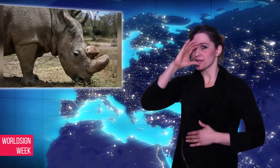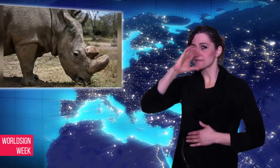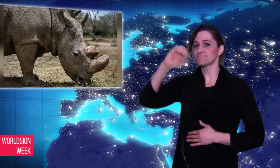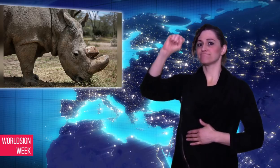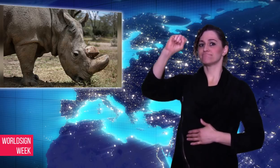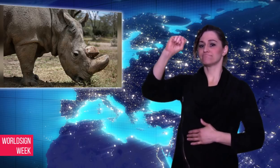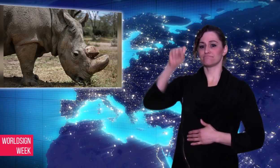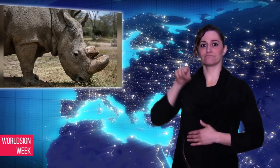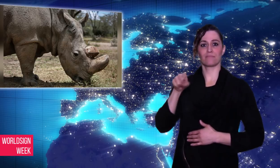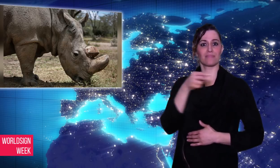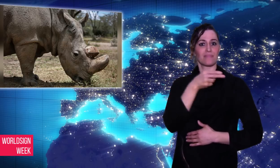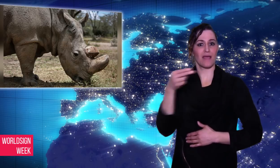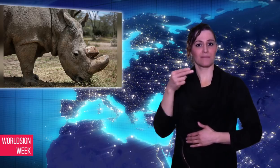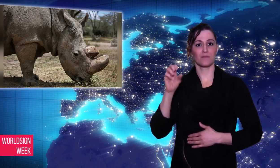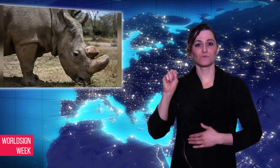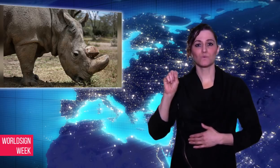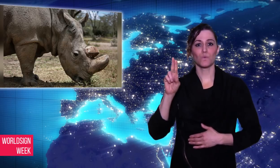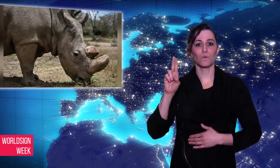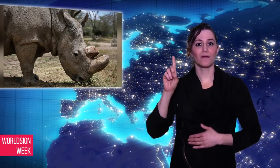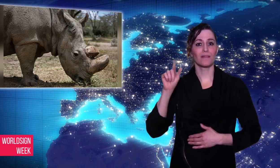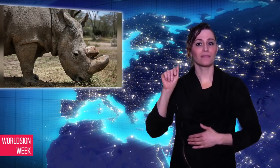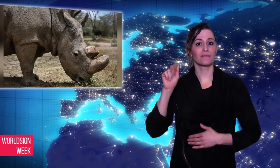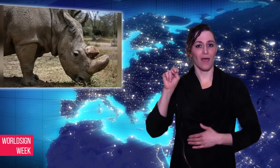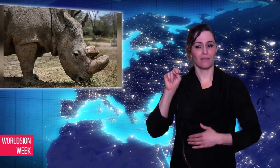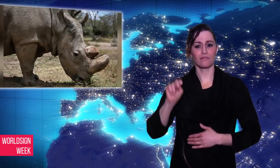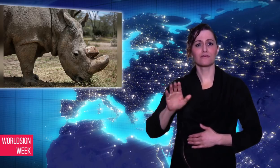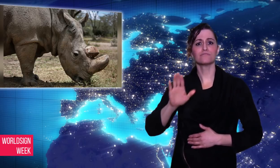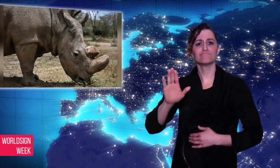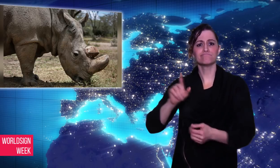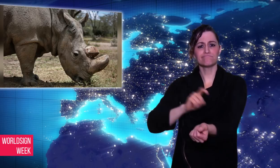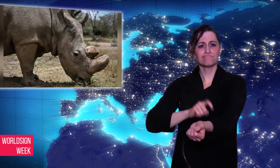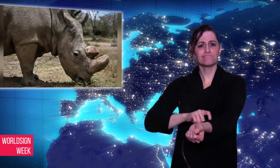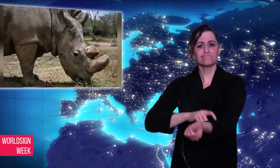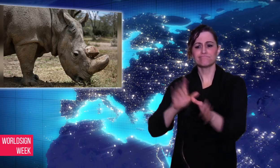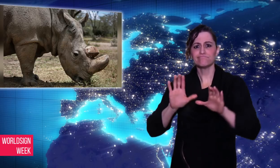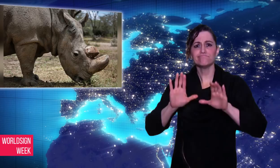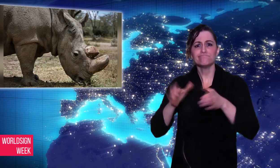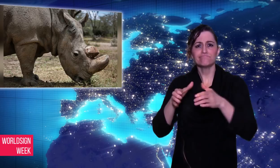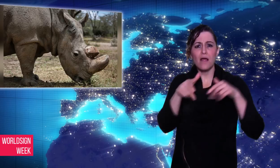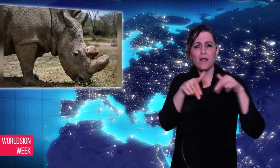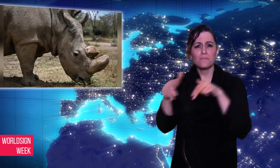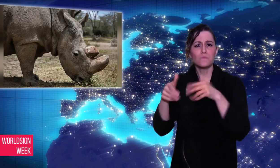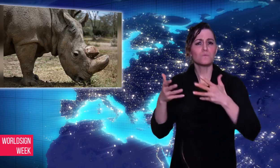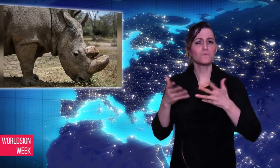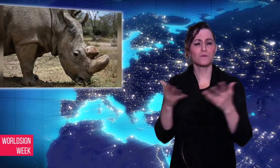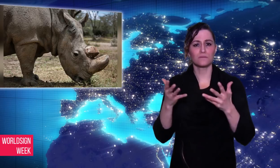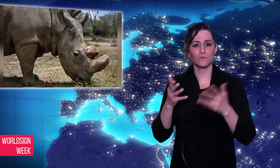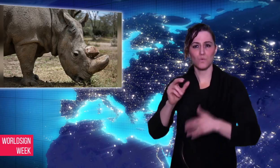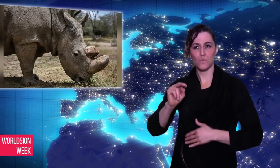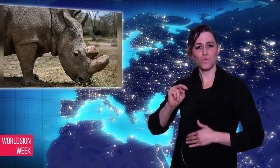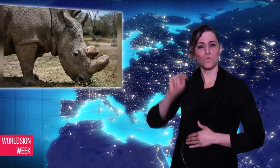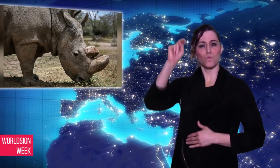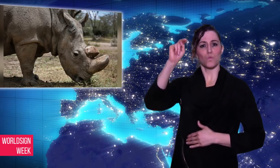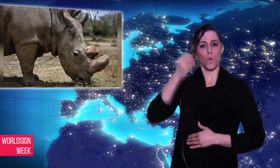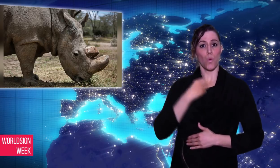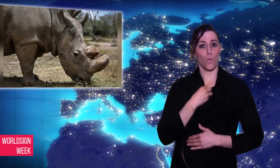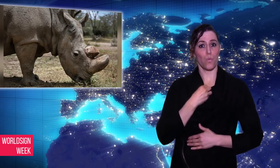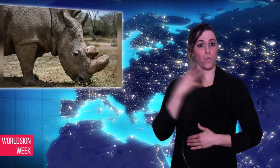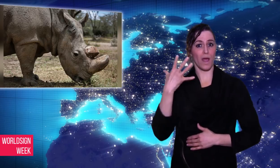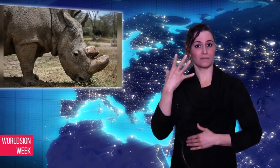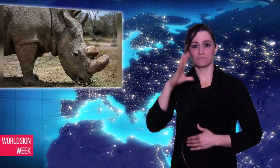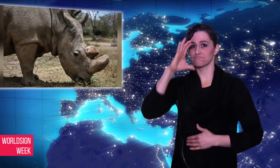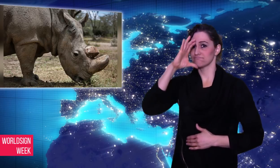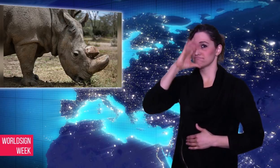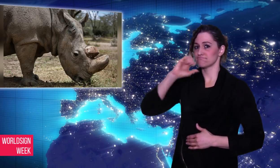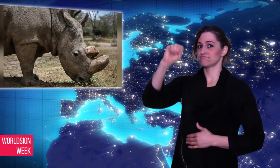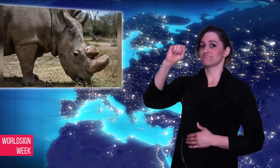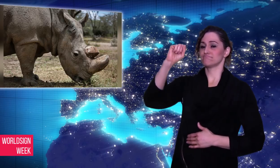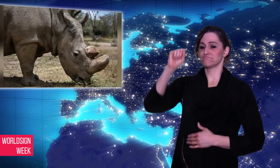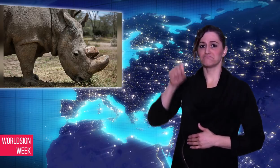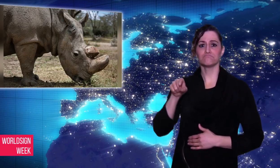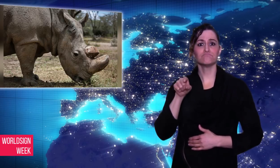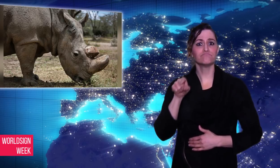euthanized at the Ol Peteja Conservancy